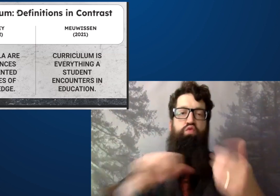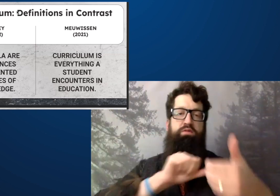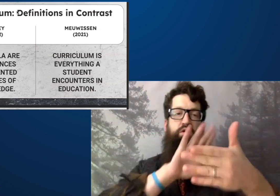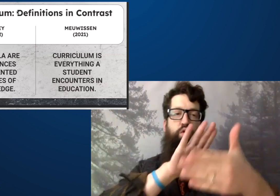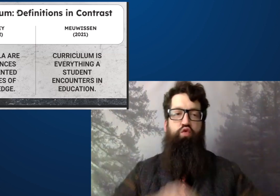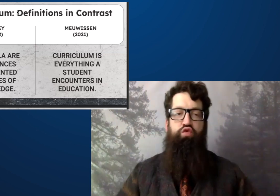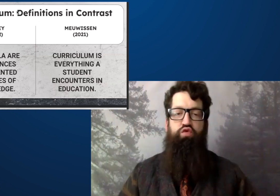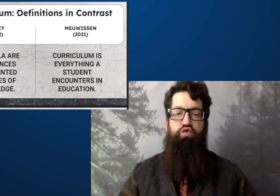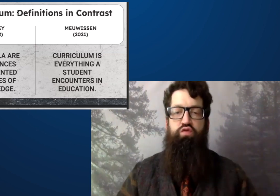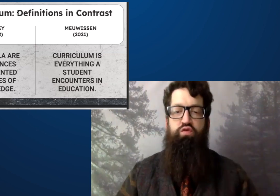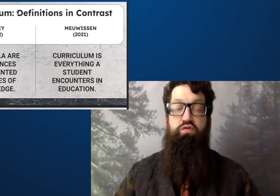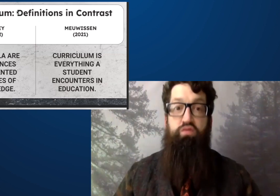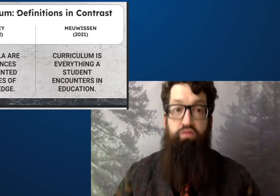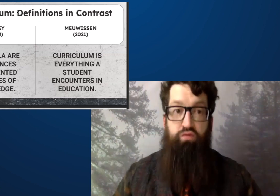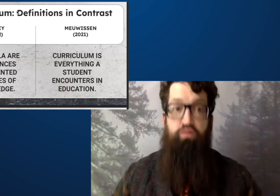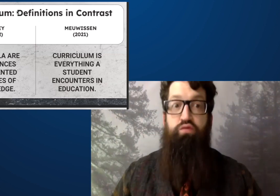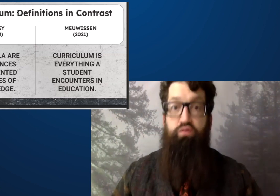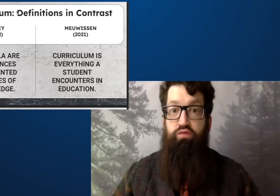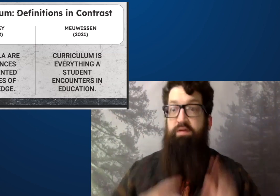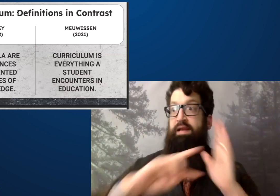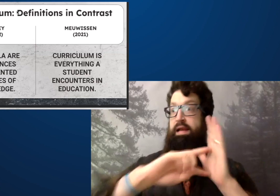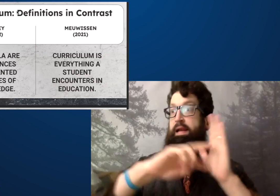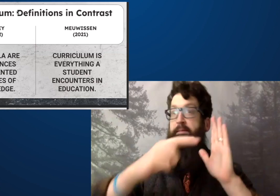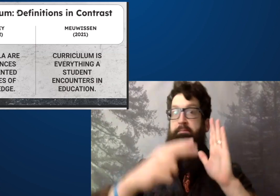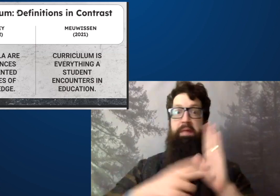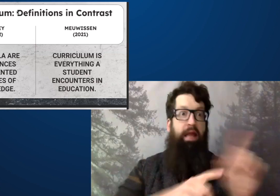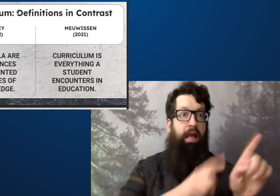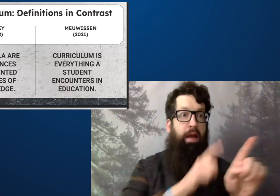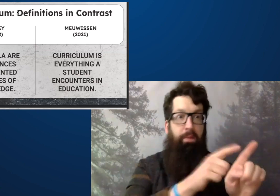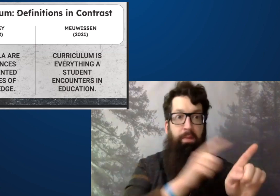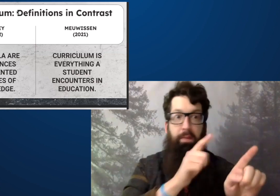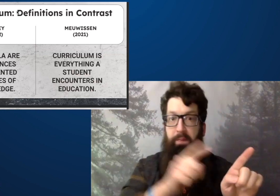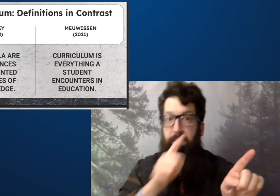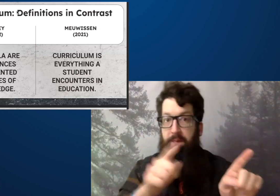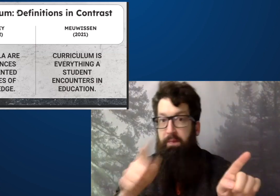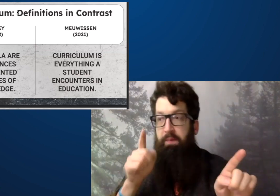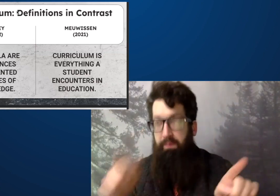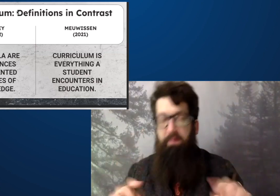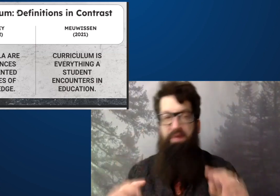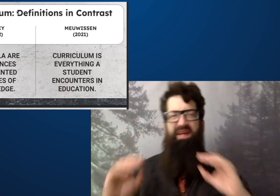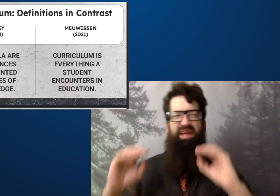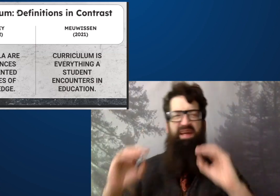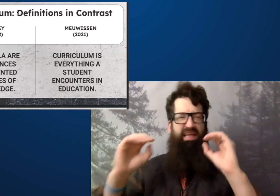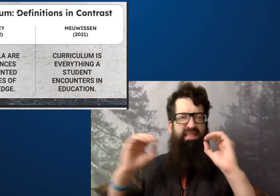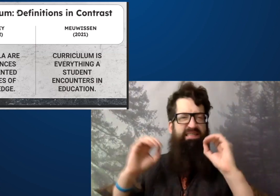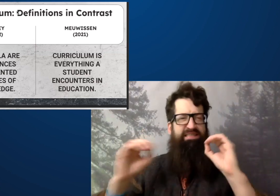everything that a student encounters in education.